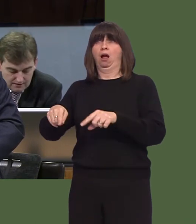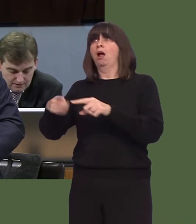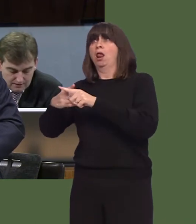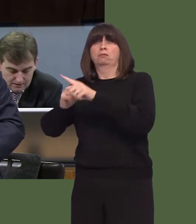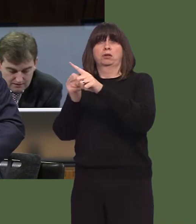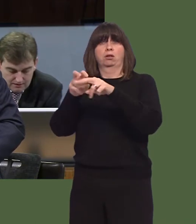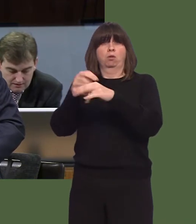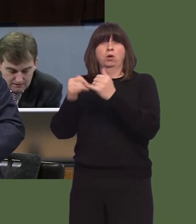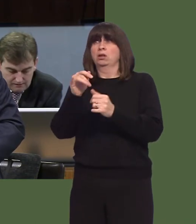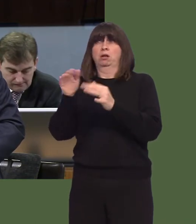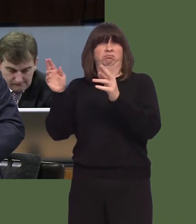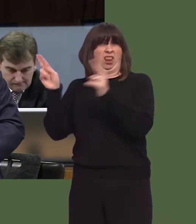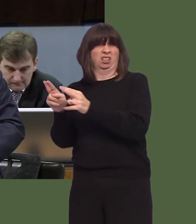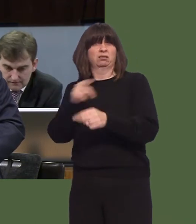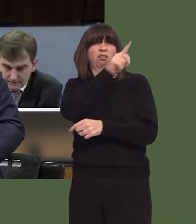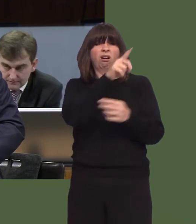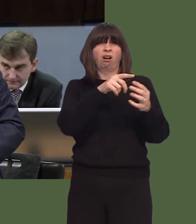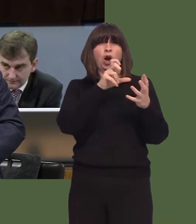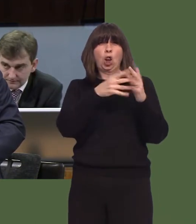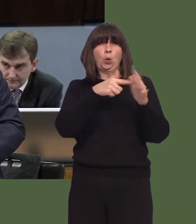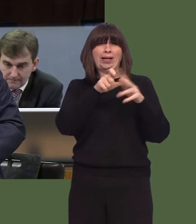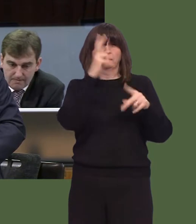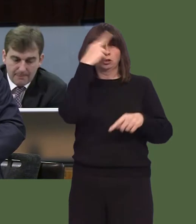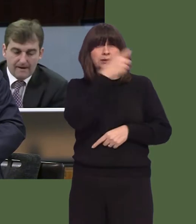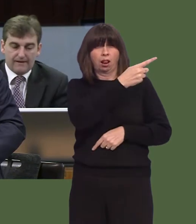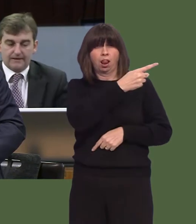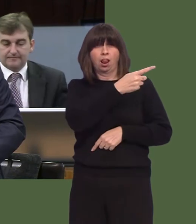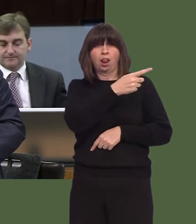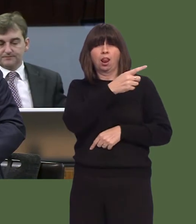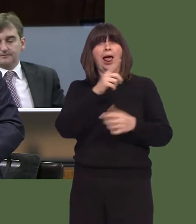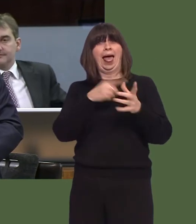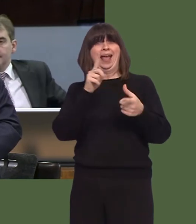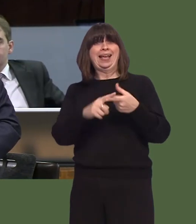In Ysbyty Glan Clwyd, for example, less than 50 per cent of patients who presented at A&E